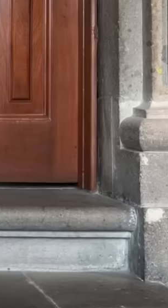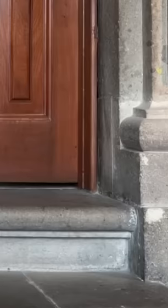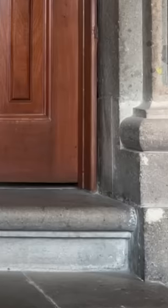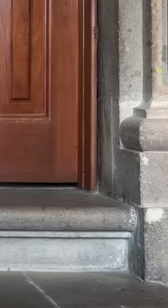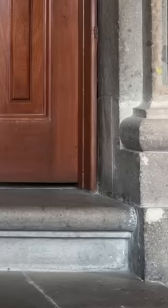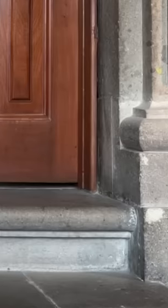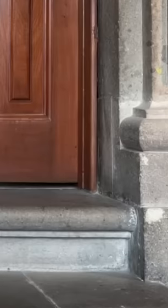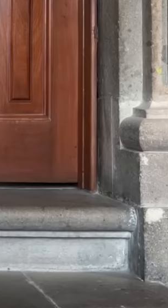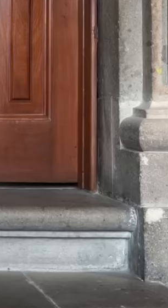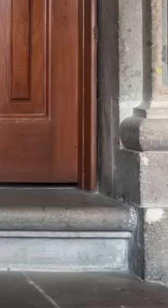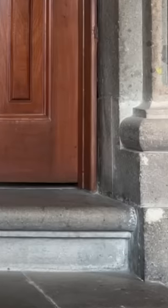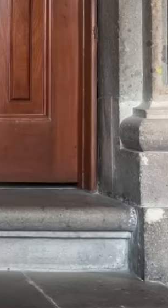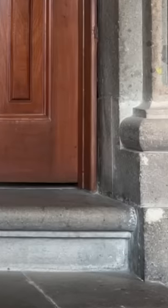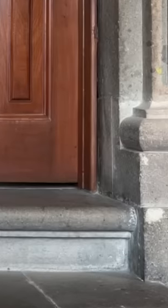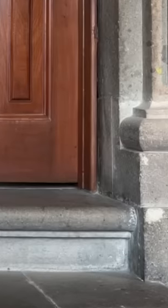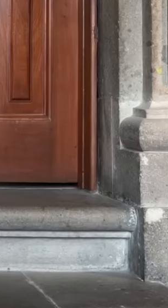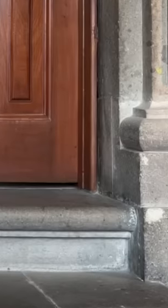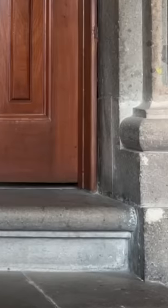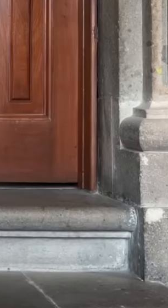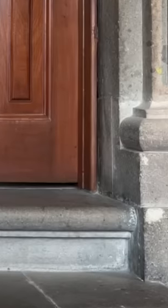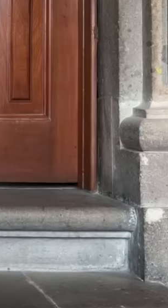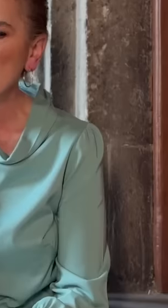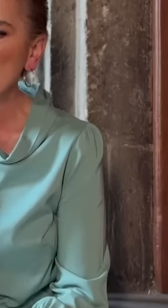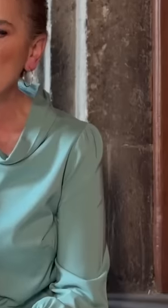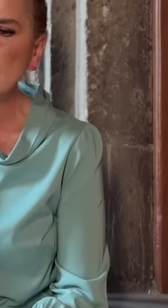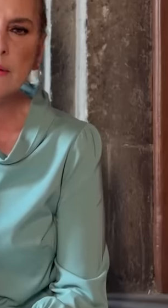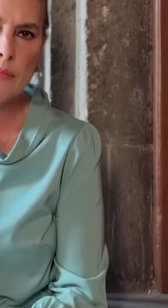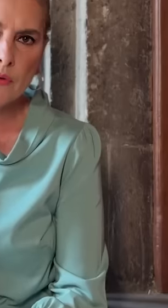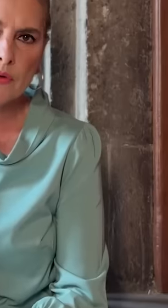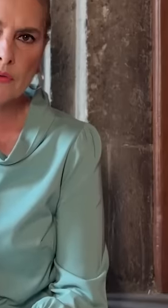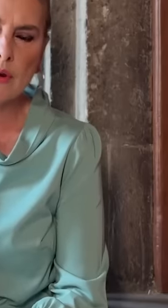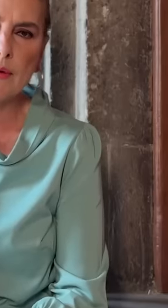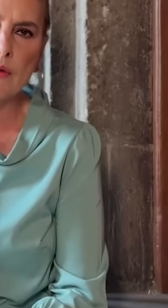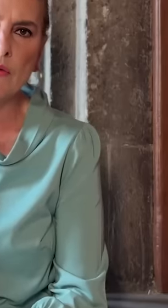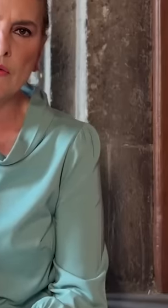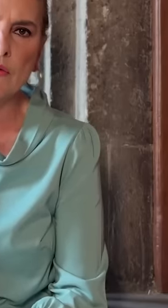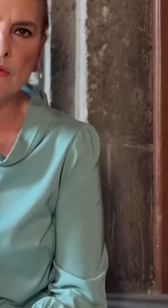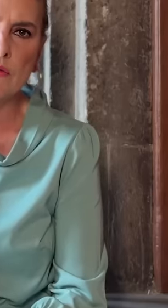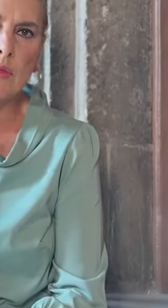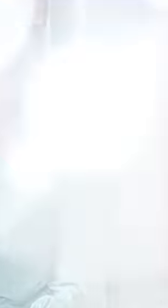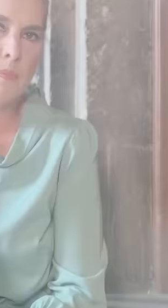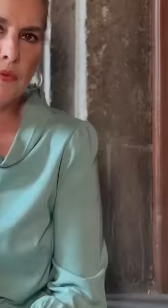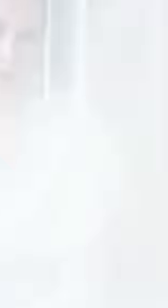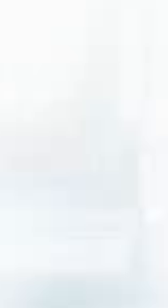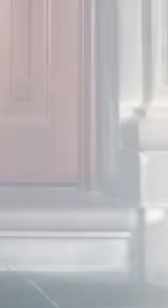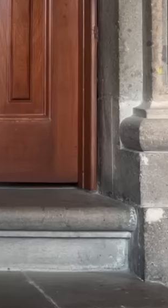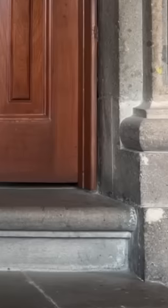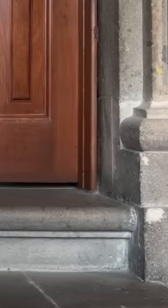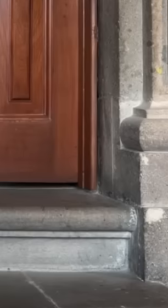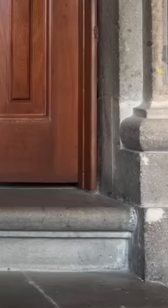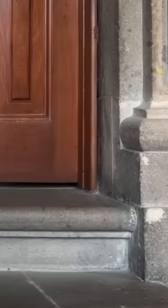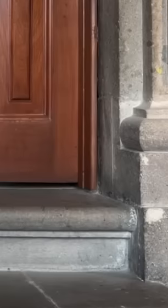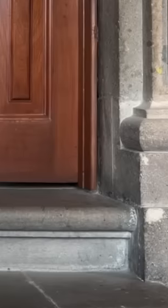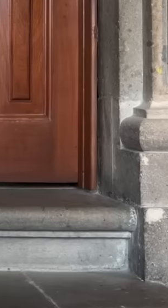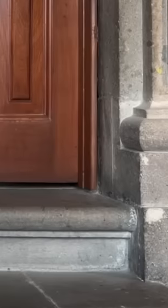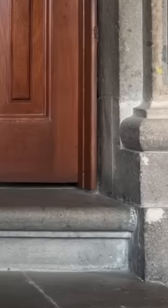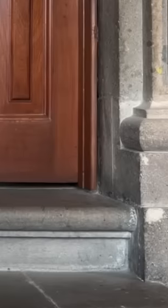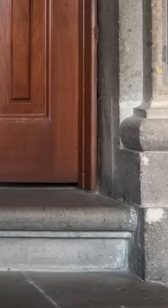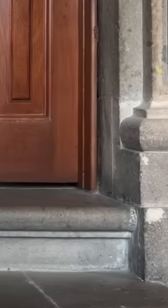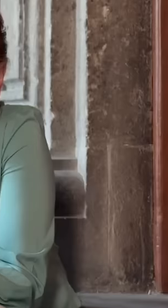her decision not to be called first lady, these are stale ideas, she indicated, and it was she who removed